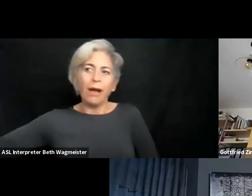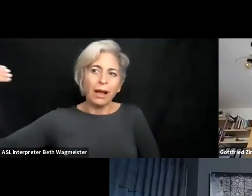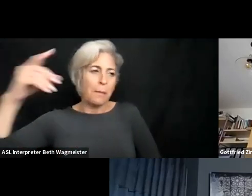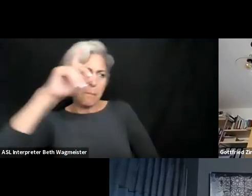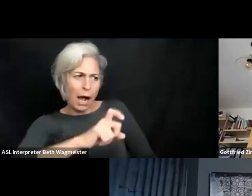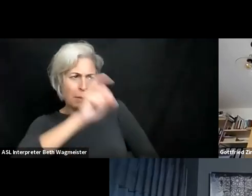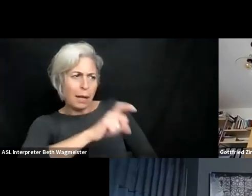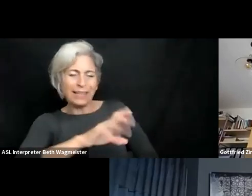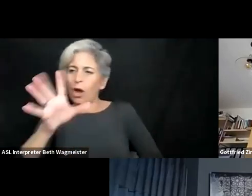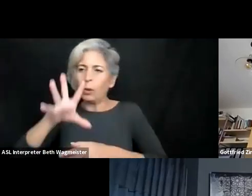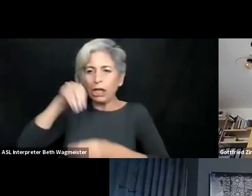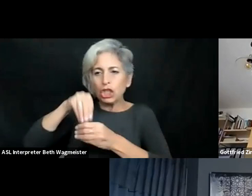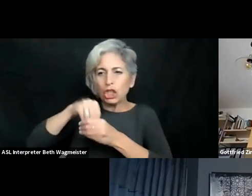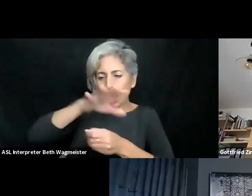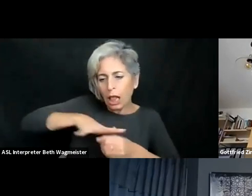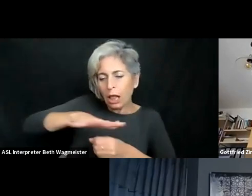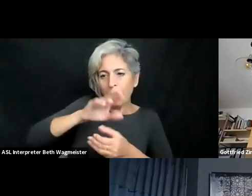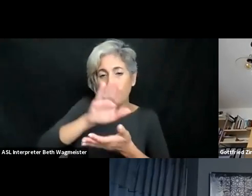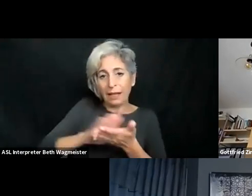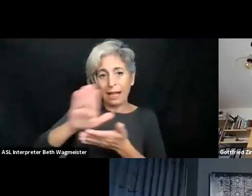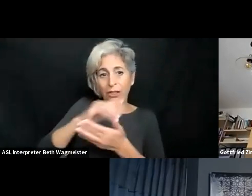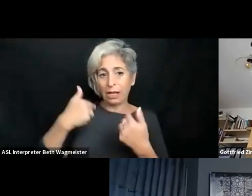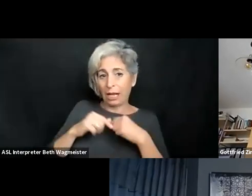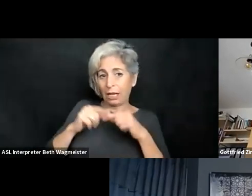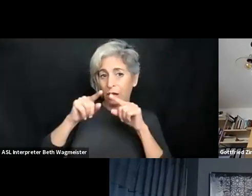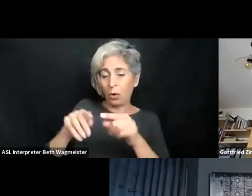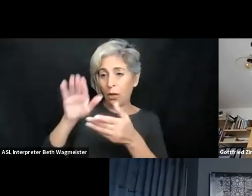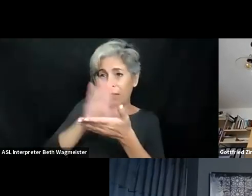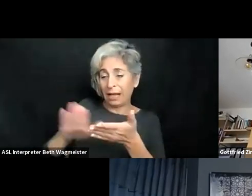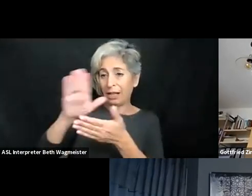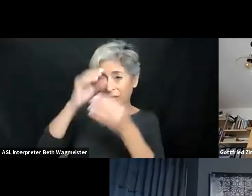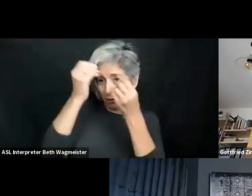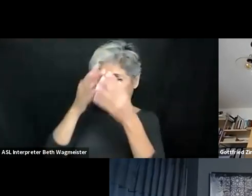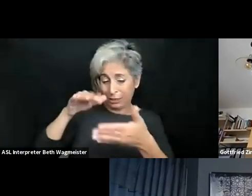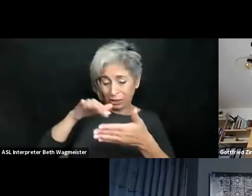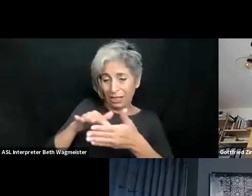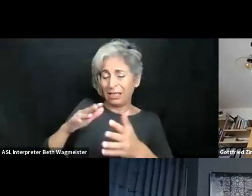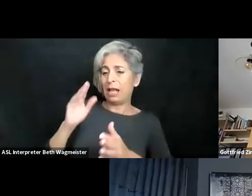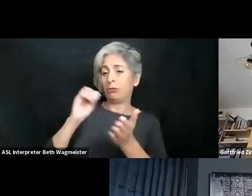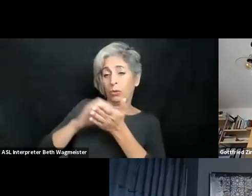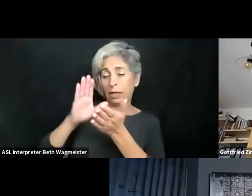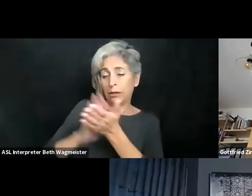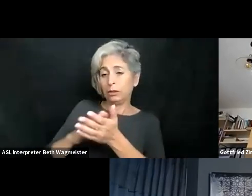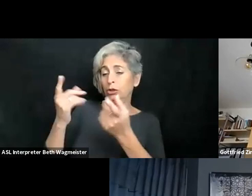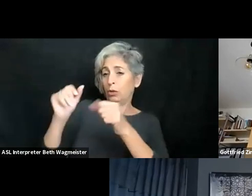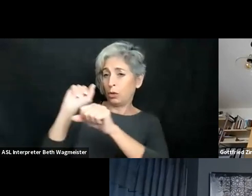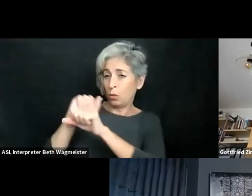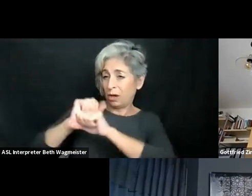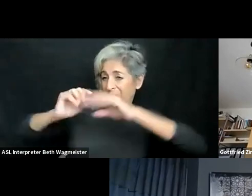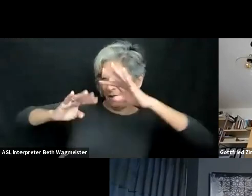more about accessibility. It's not coming from external accreditation or something like that. Historically the college that I'm